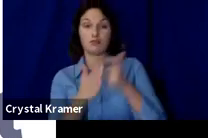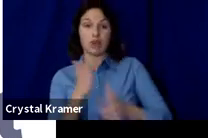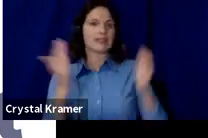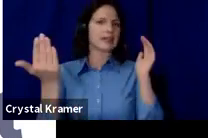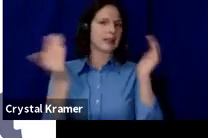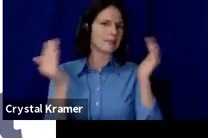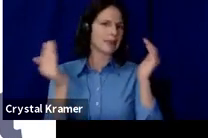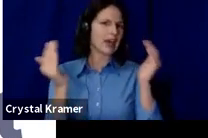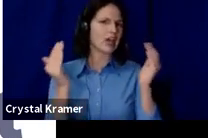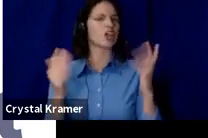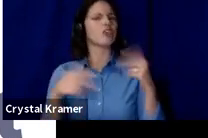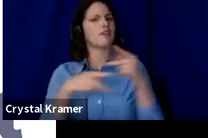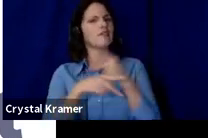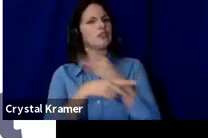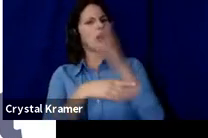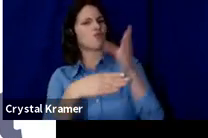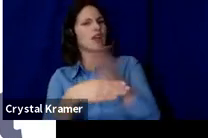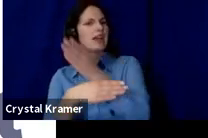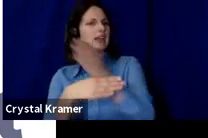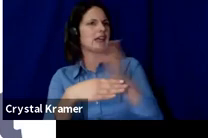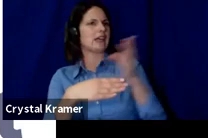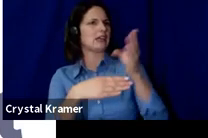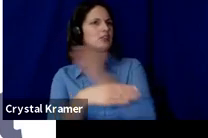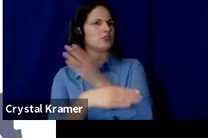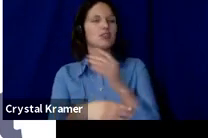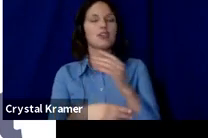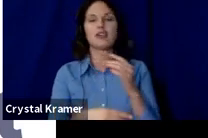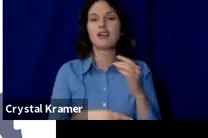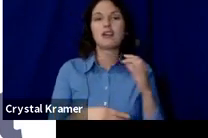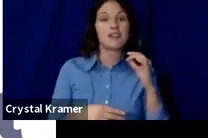Avoid accounting for the cheapest version of something in your budget because that deal